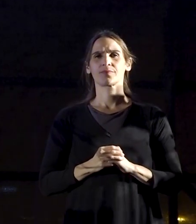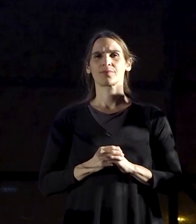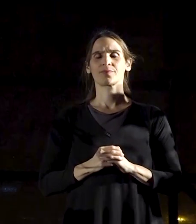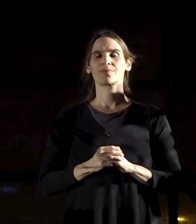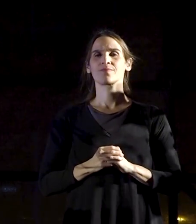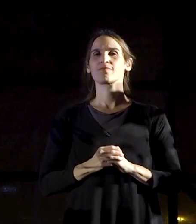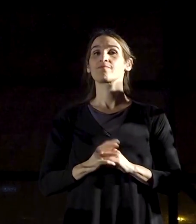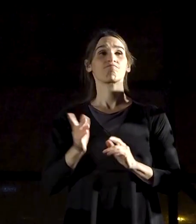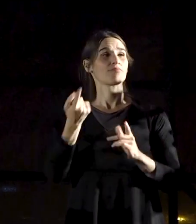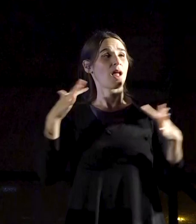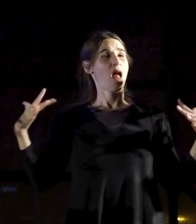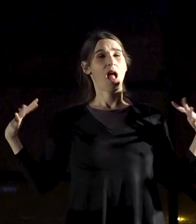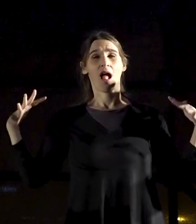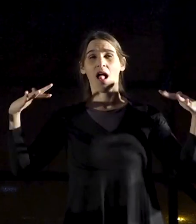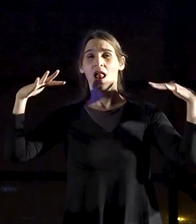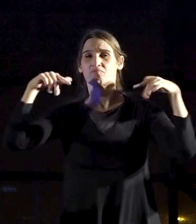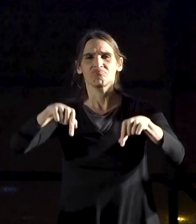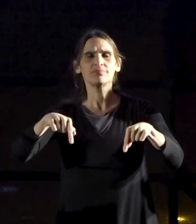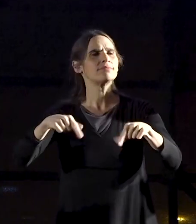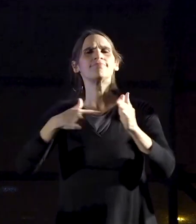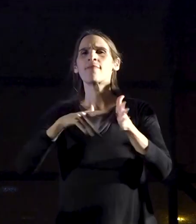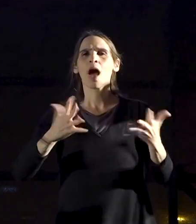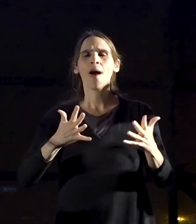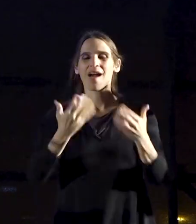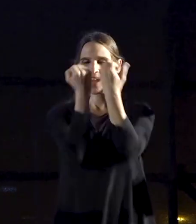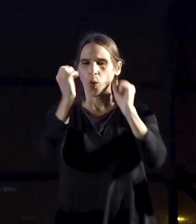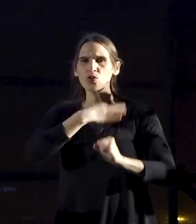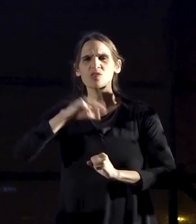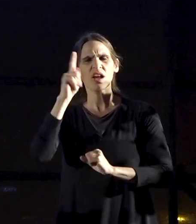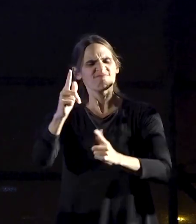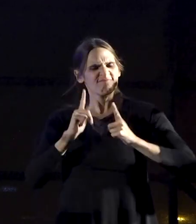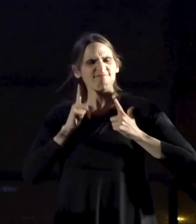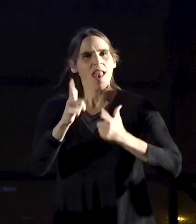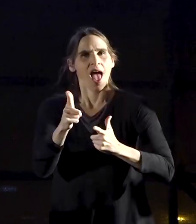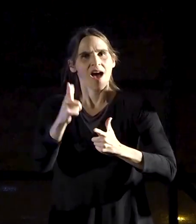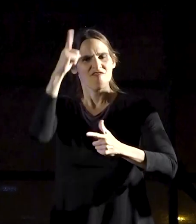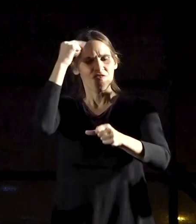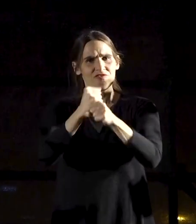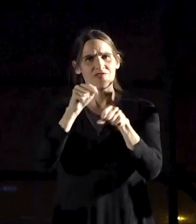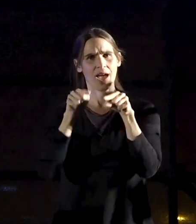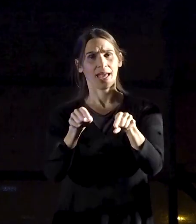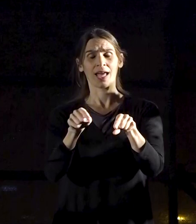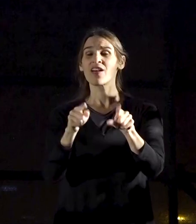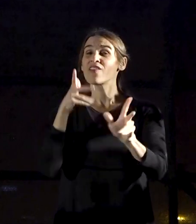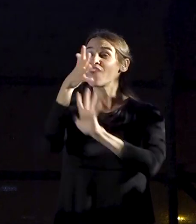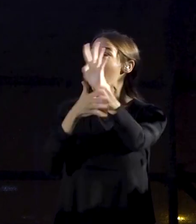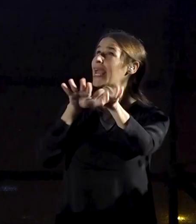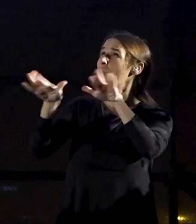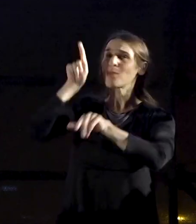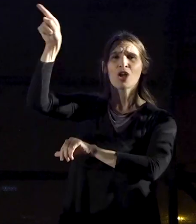We turned up tonight to fight for our freedom, and to tell the government: we know